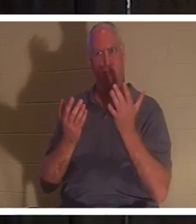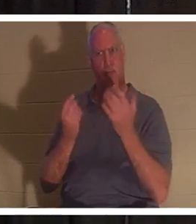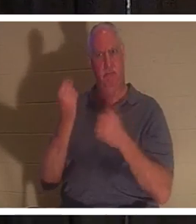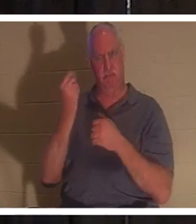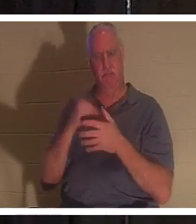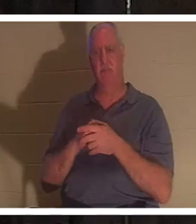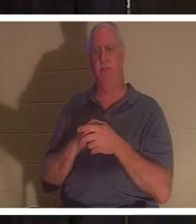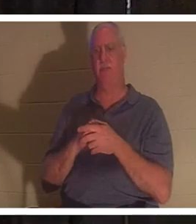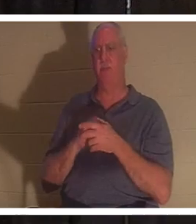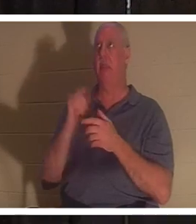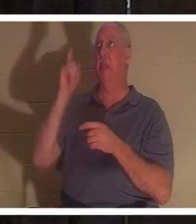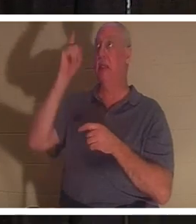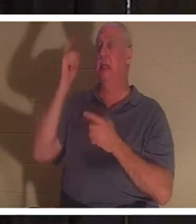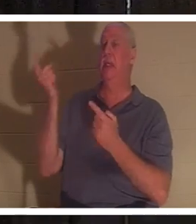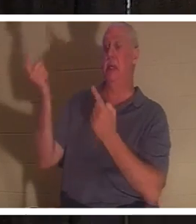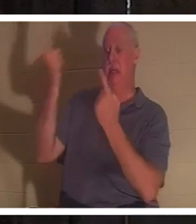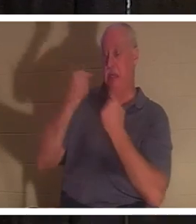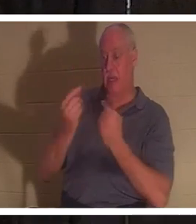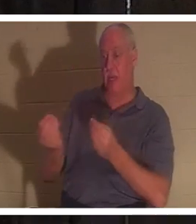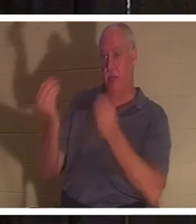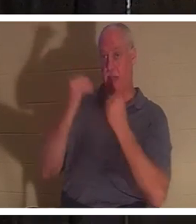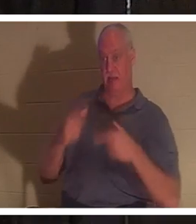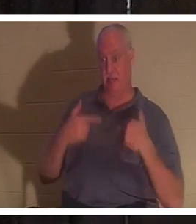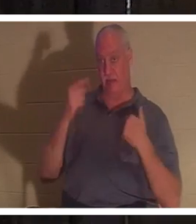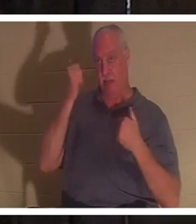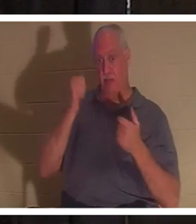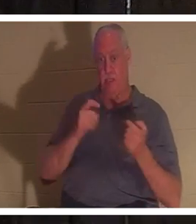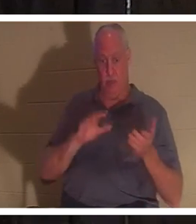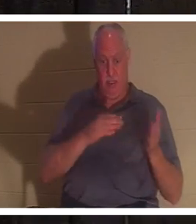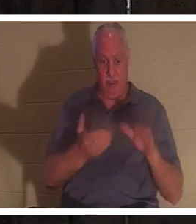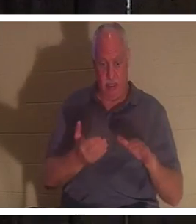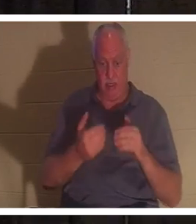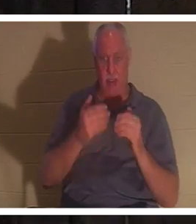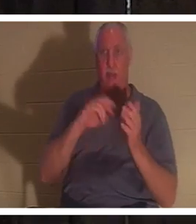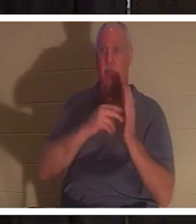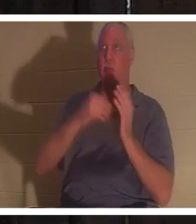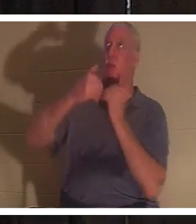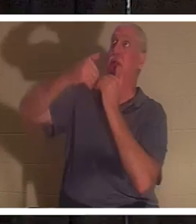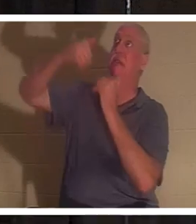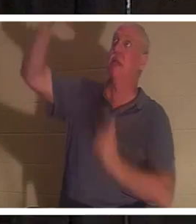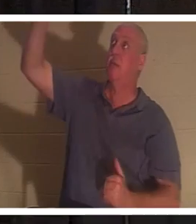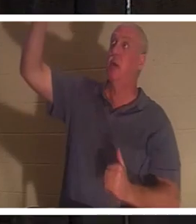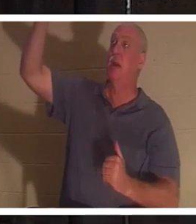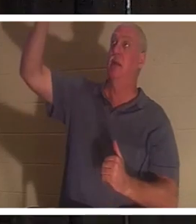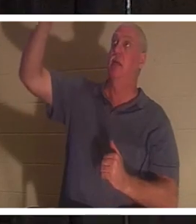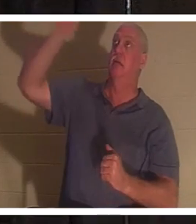came to give us life because we were dead. Because we are separated from the Author of Life. God is